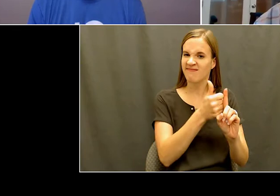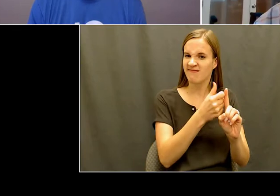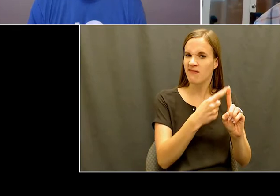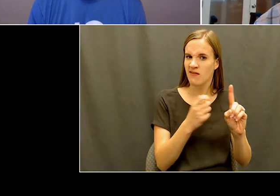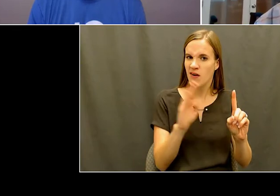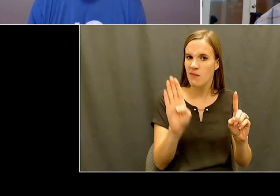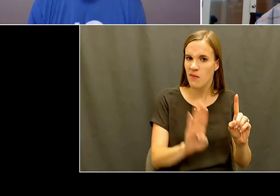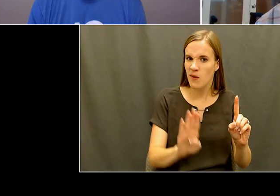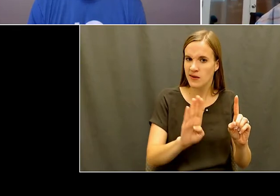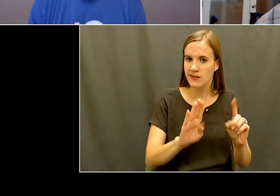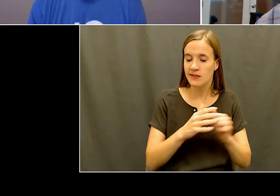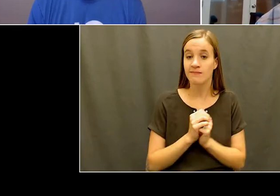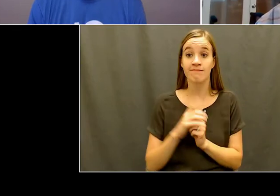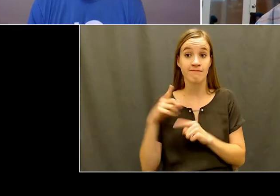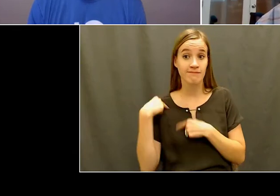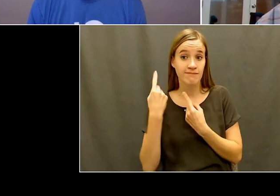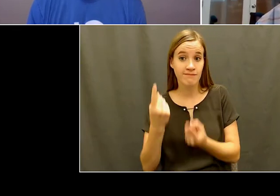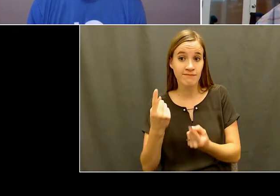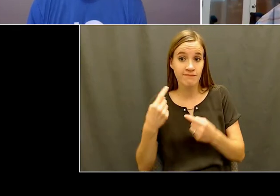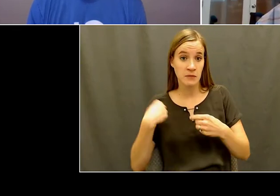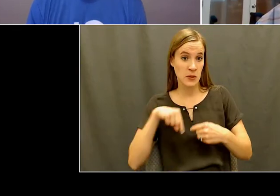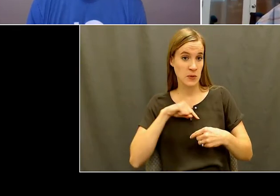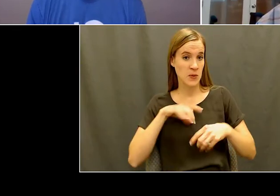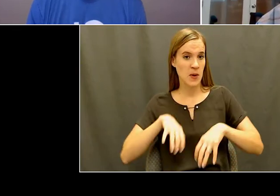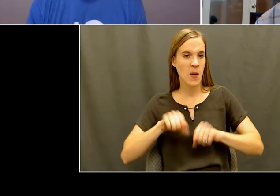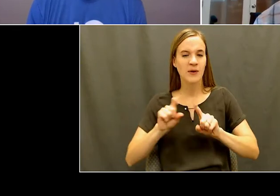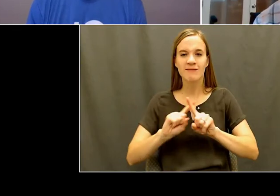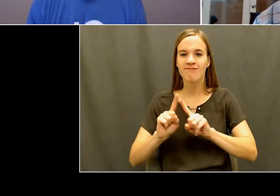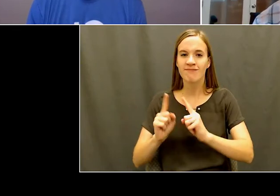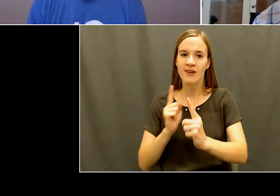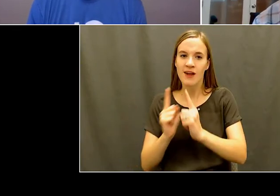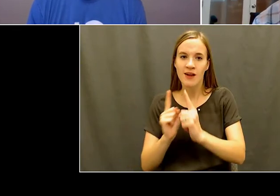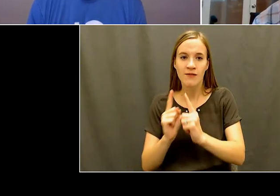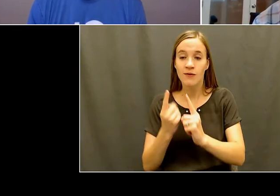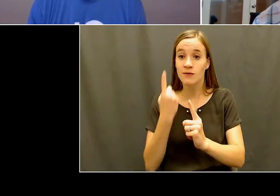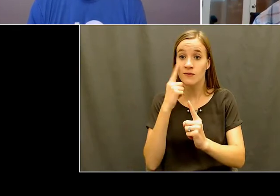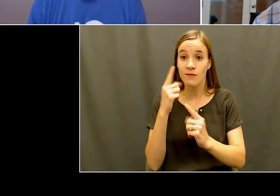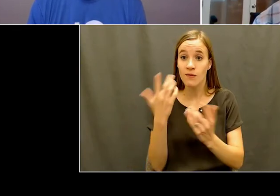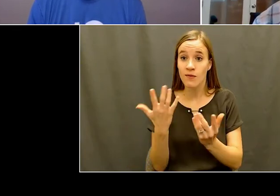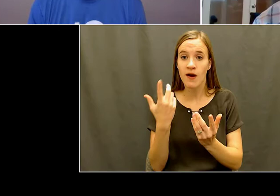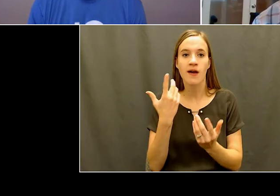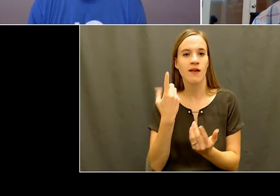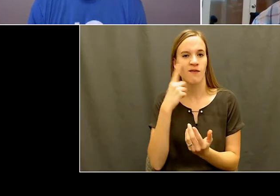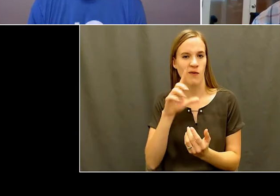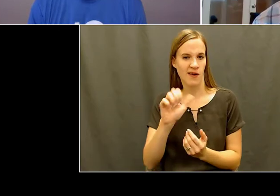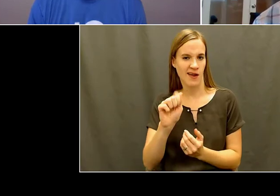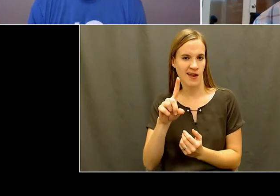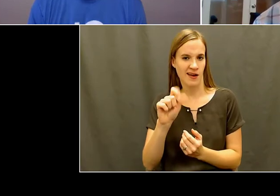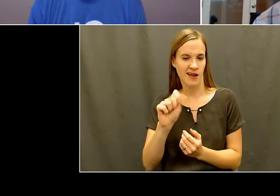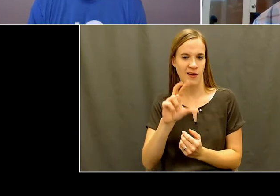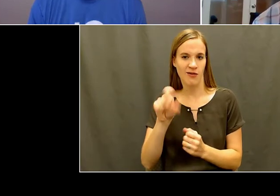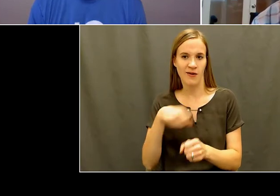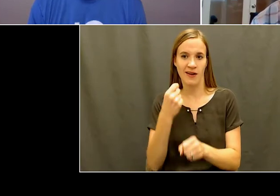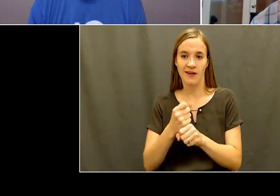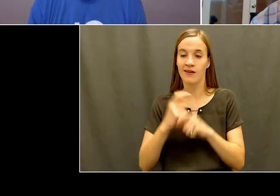celebration of the Americans with Disabilities Act. We're going to talk with Kelly this evening about adaptive